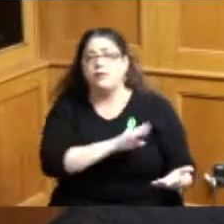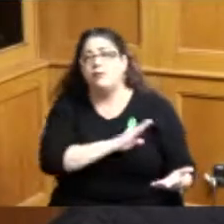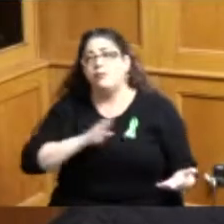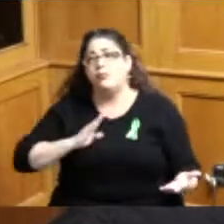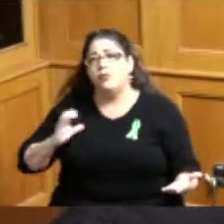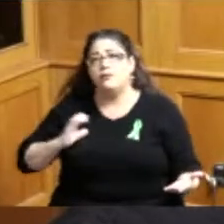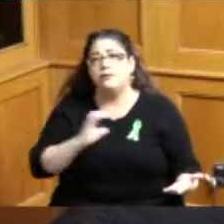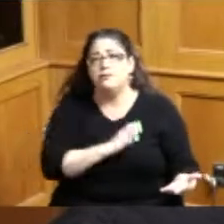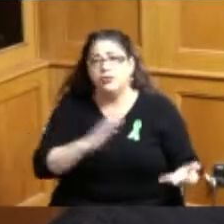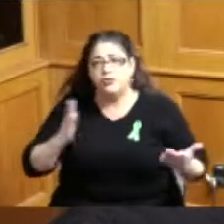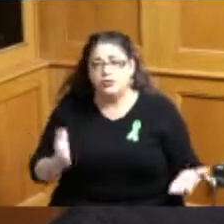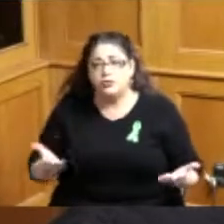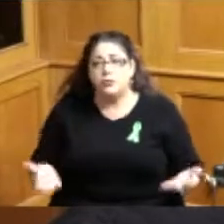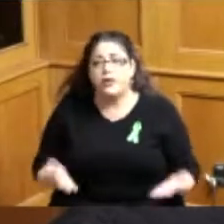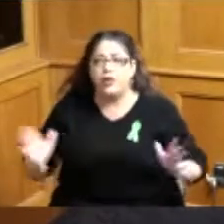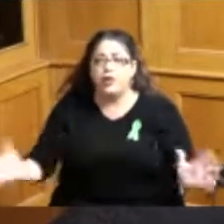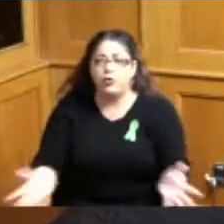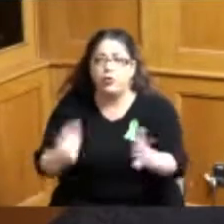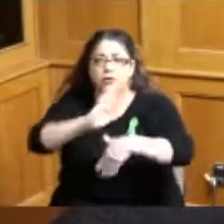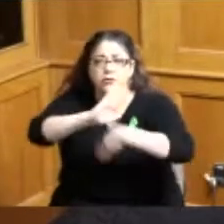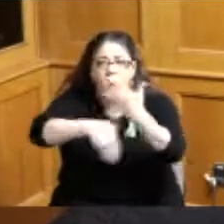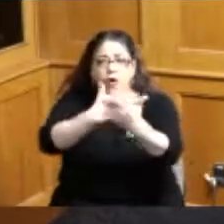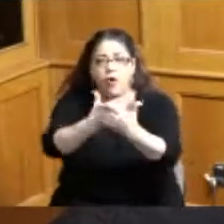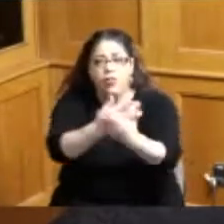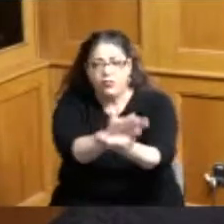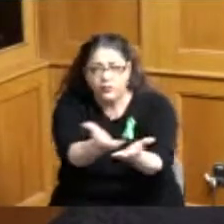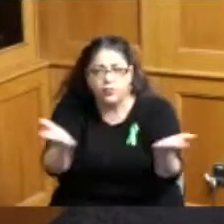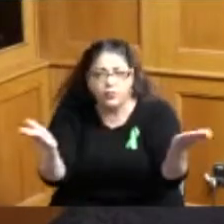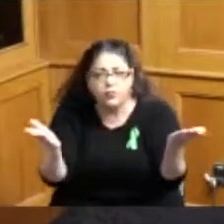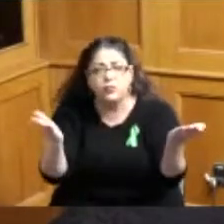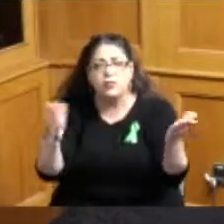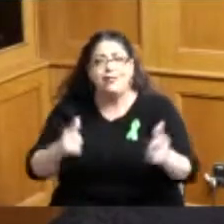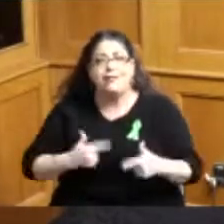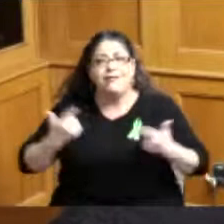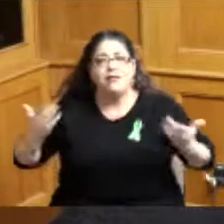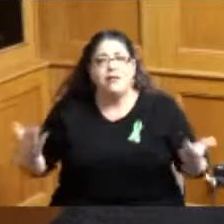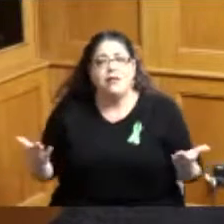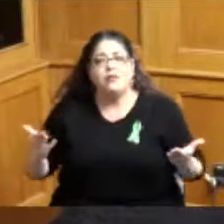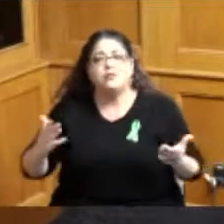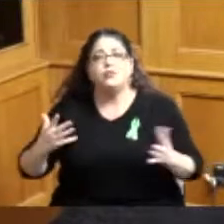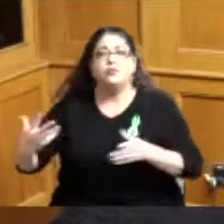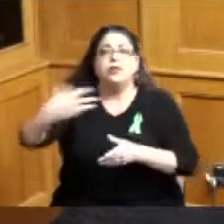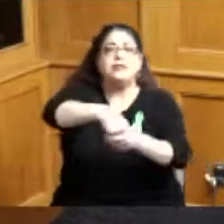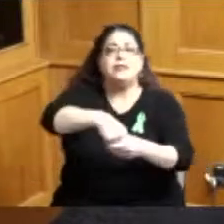encourages Hamilton County residents to participate in National Children's Mental Health